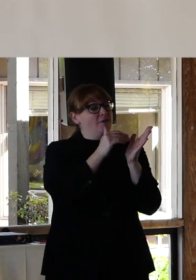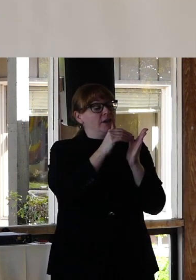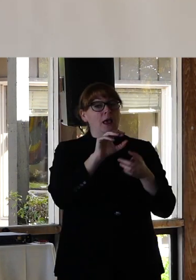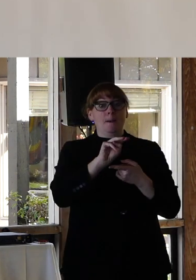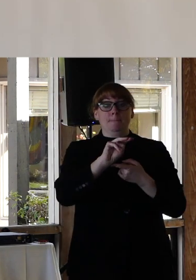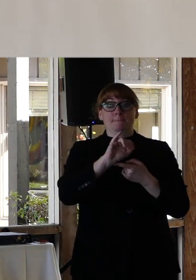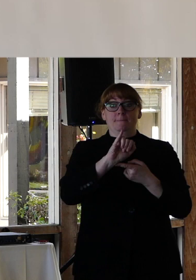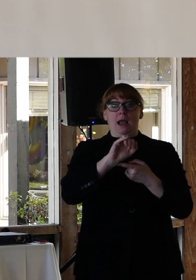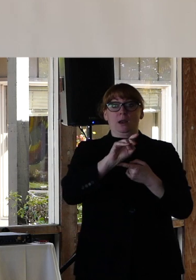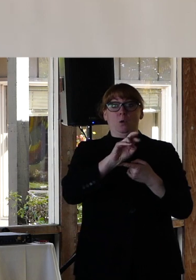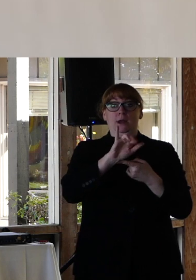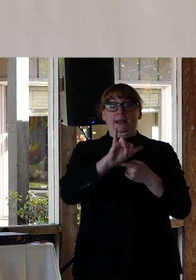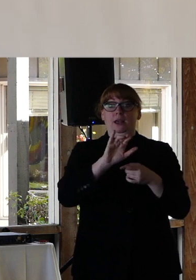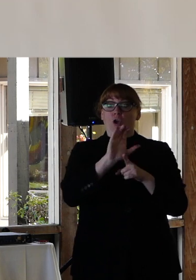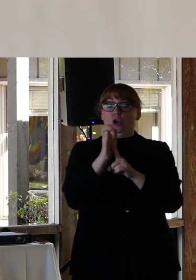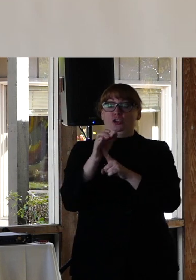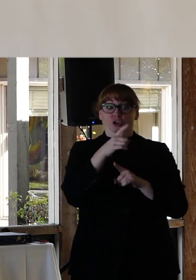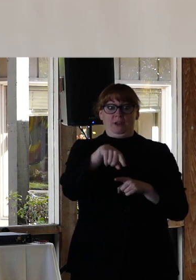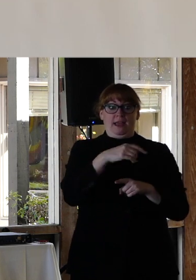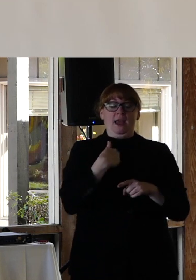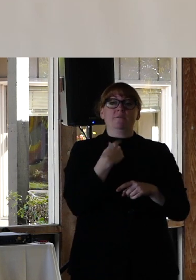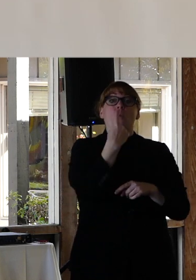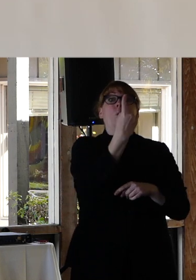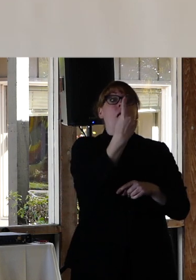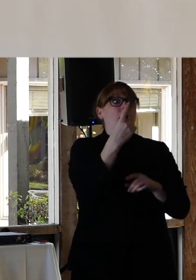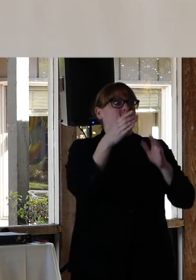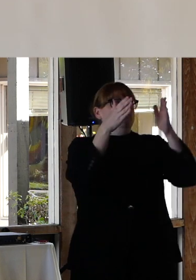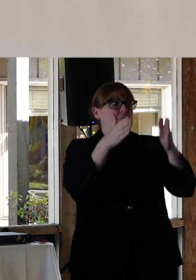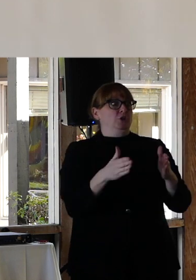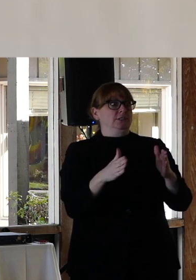one or two spokespeople that become popular. Right? I mean within my own